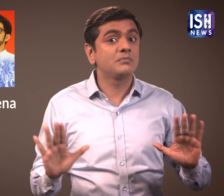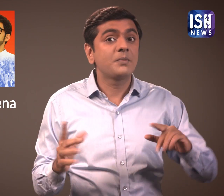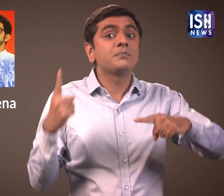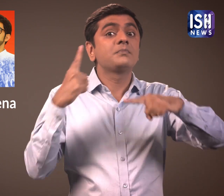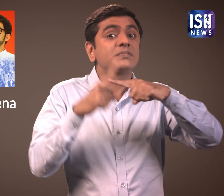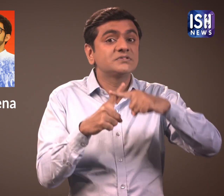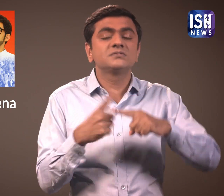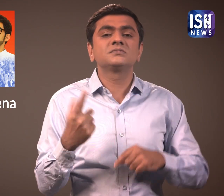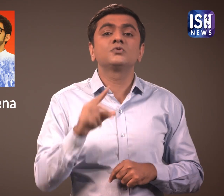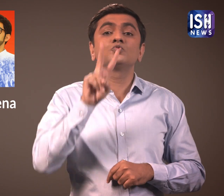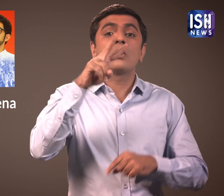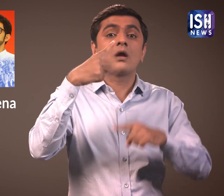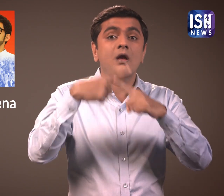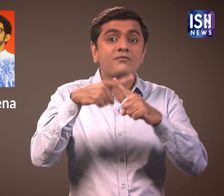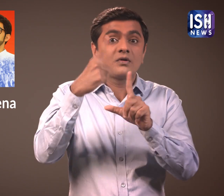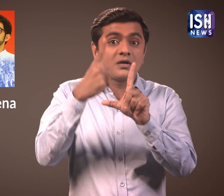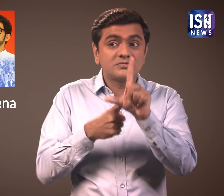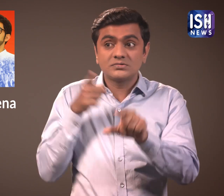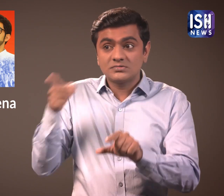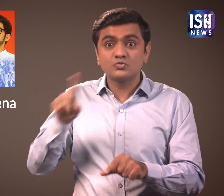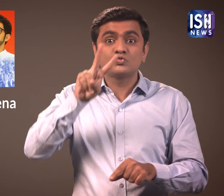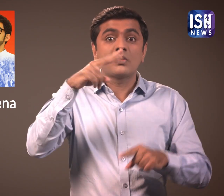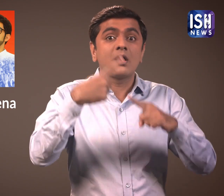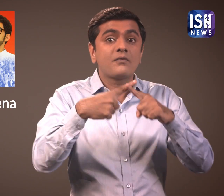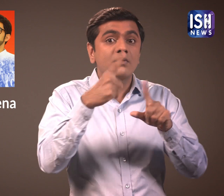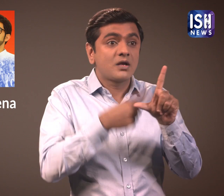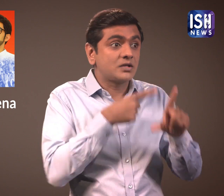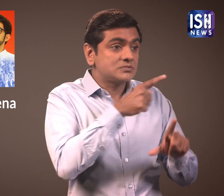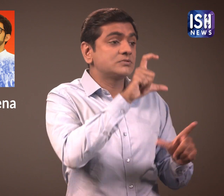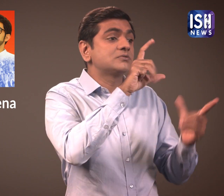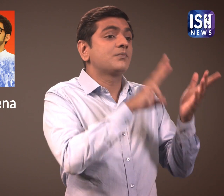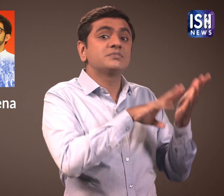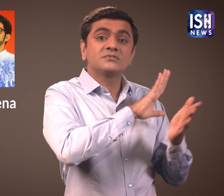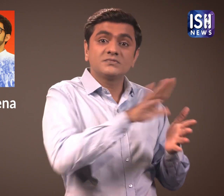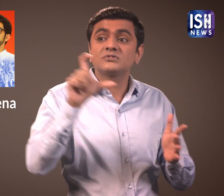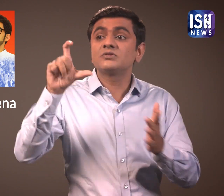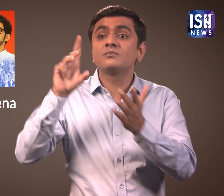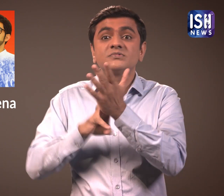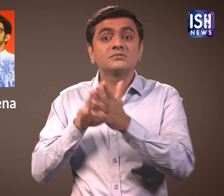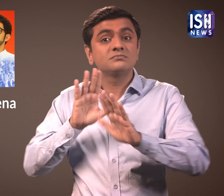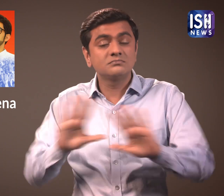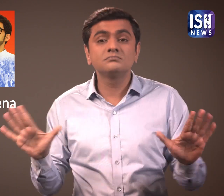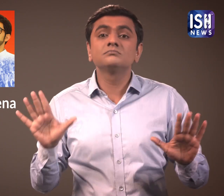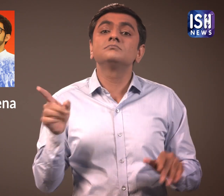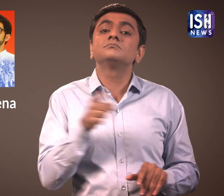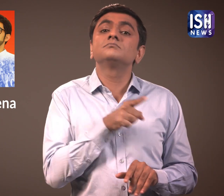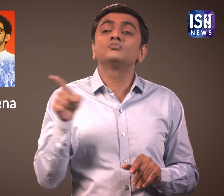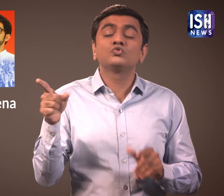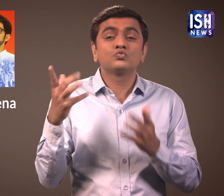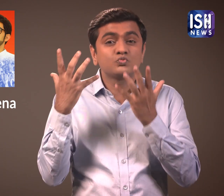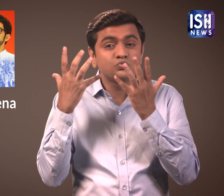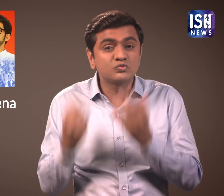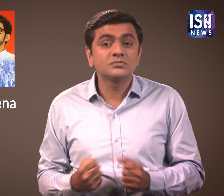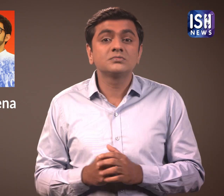They also want the two parties to share the CM's tenure for 2.5 years each.